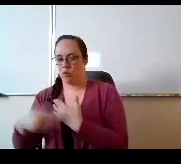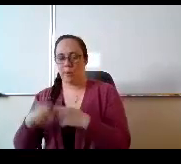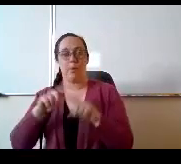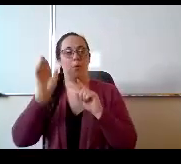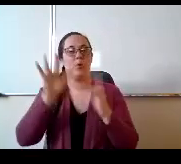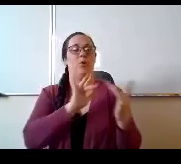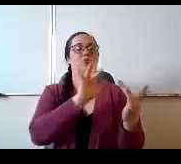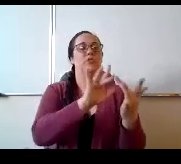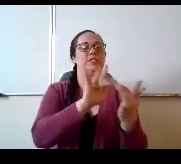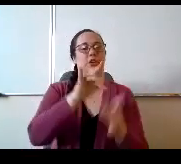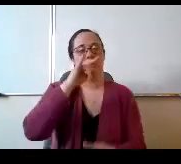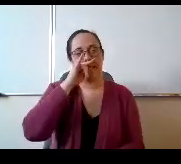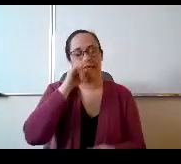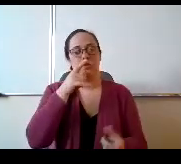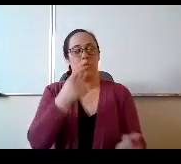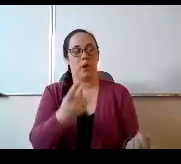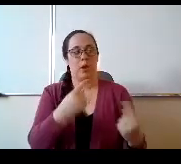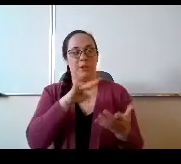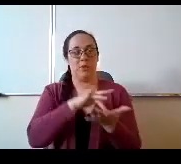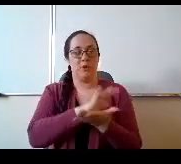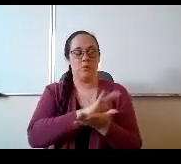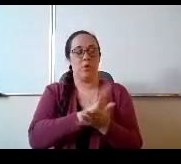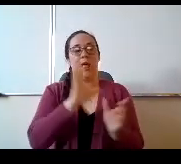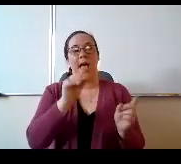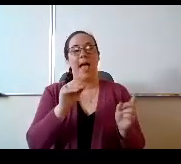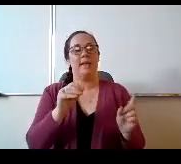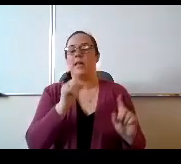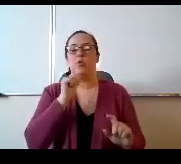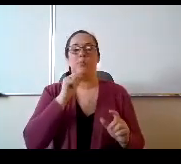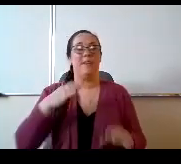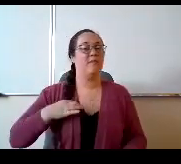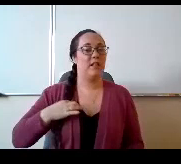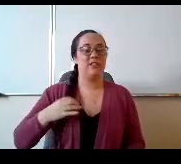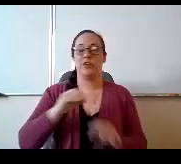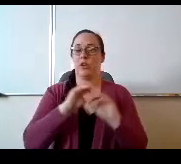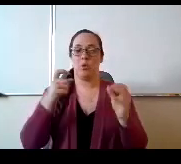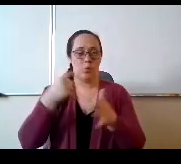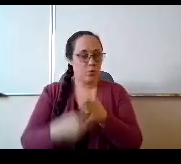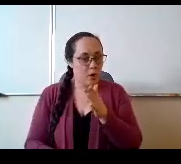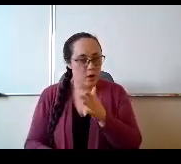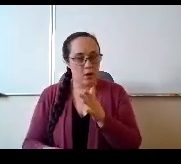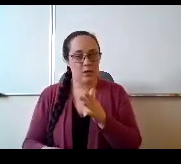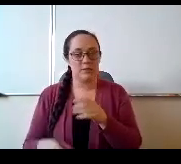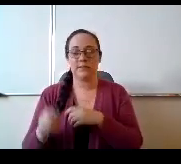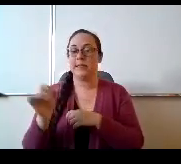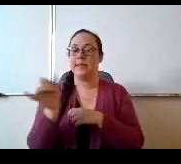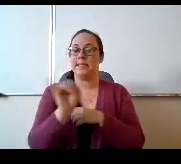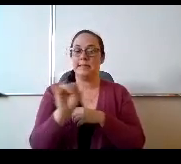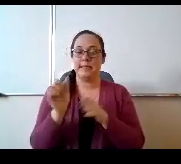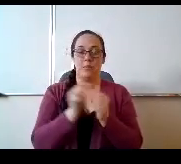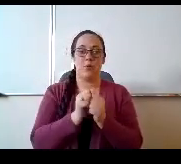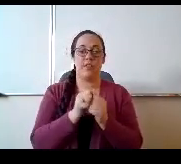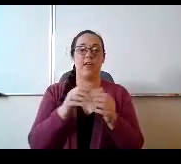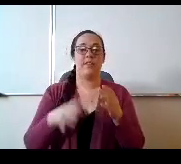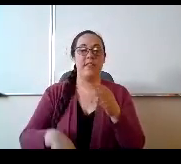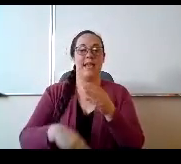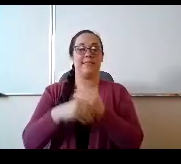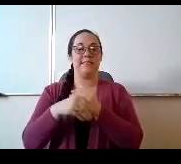them and it will be voluntary. No cost to any kid. The same with the extended school year, we're going to reach out and talk with